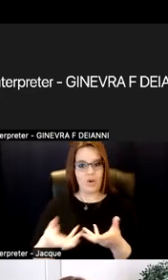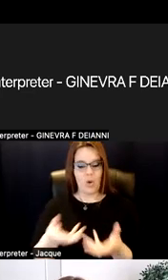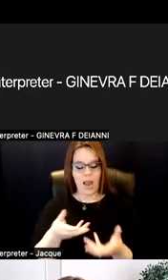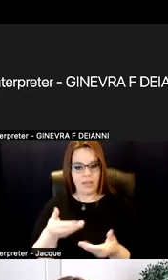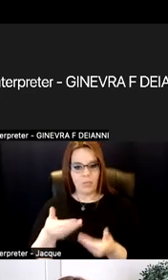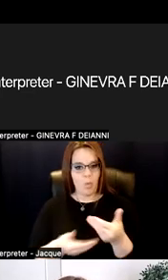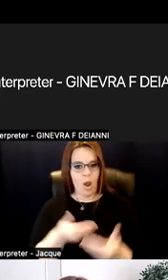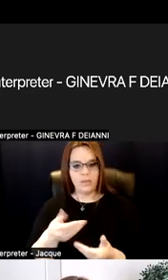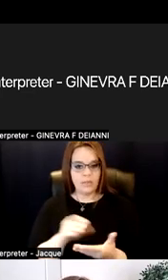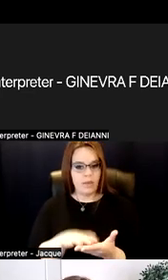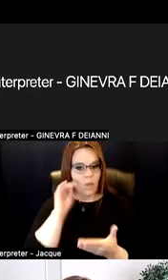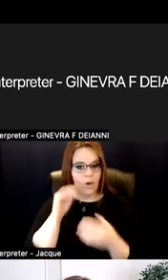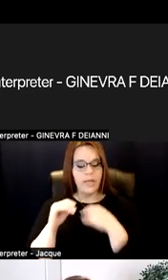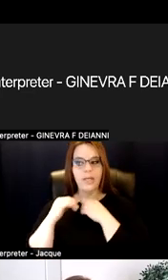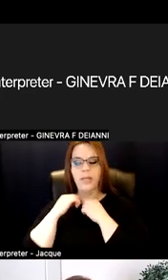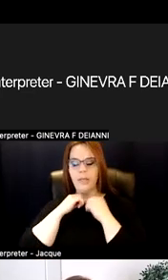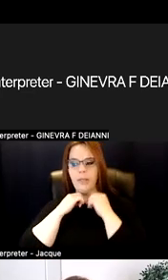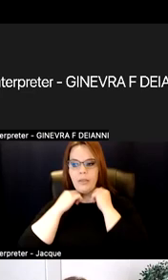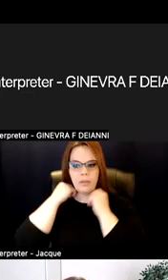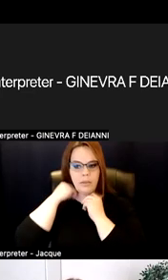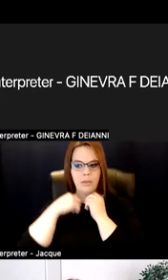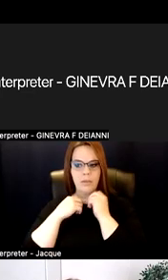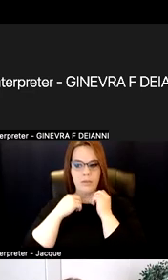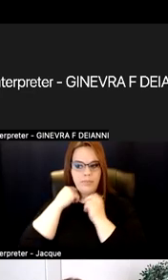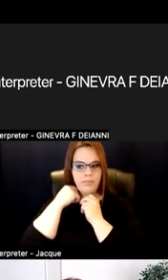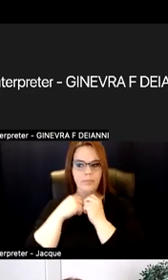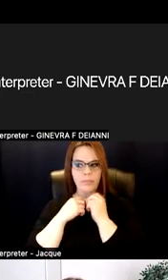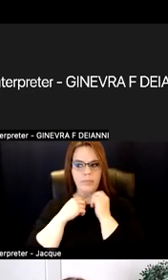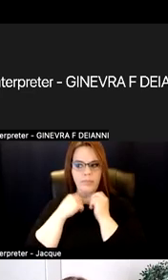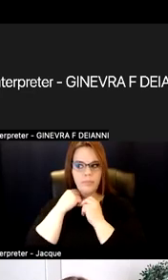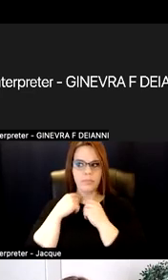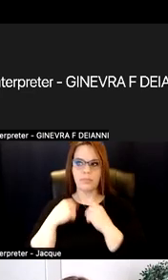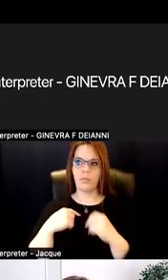of learning. So then I do a little bit about that, but not as much.